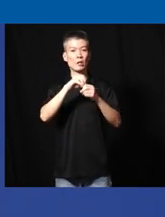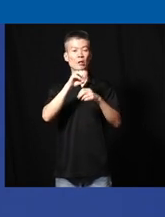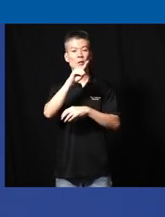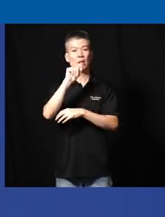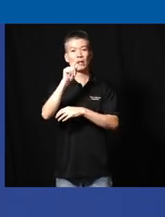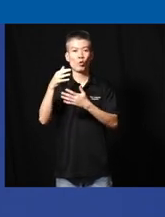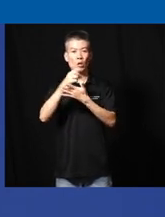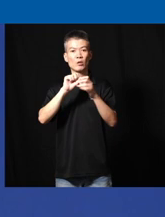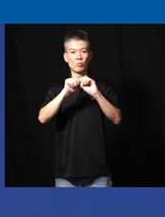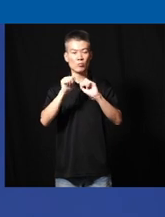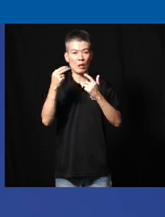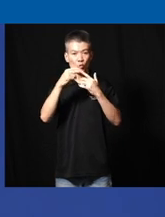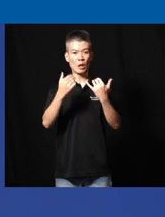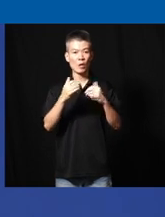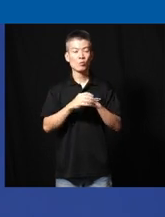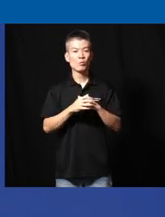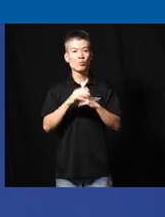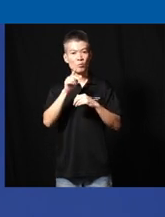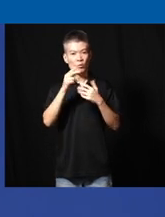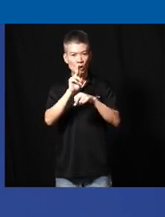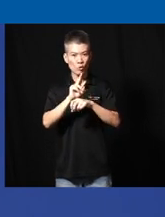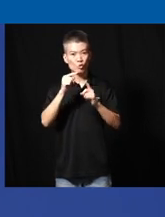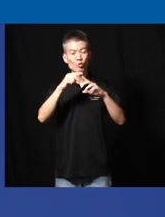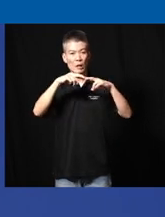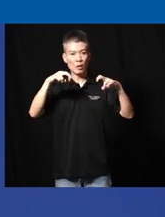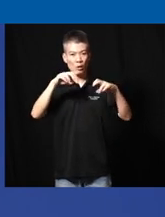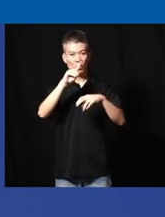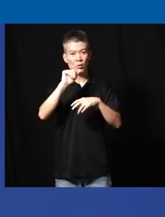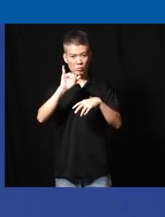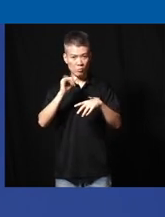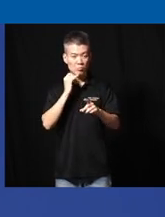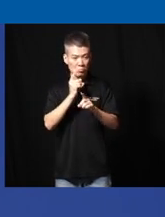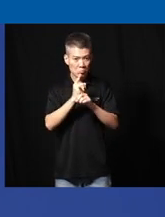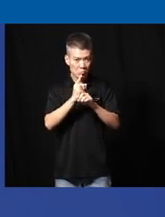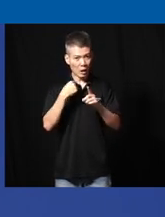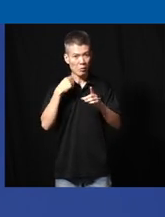so far and it's more than used to analyze the data is this correct or am I getting something